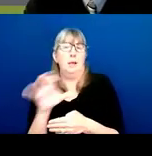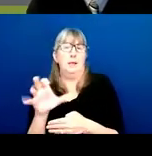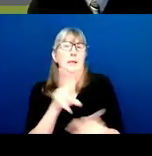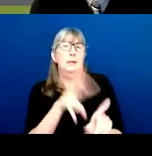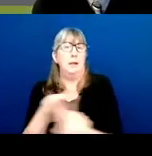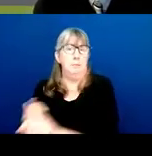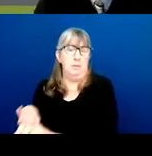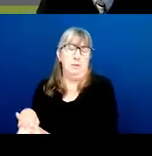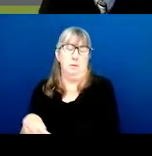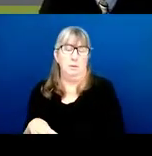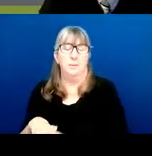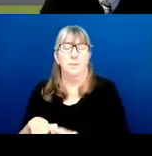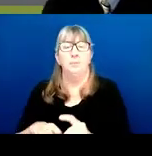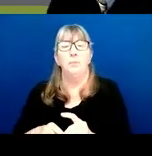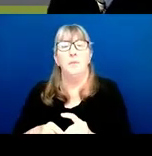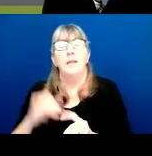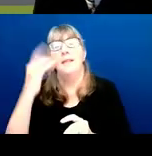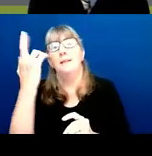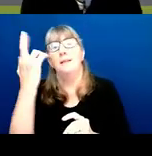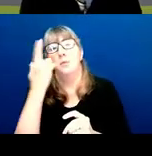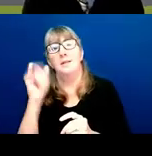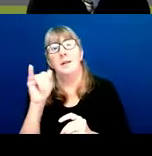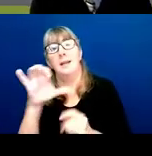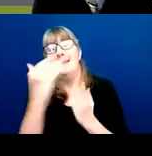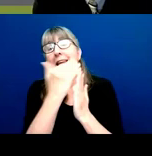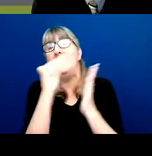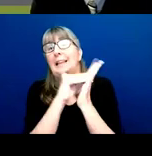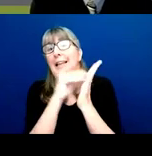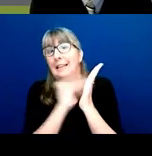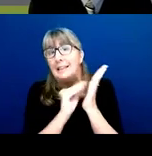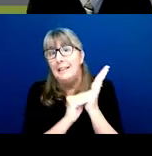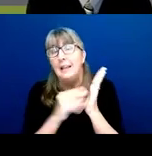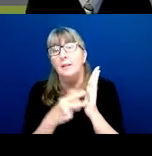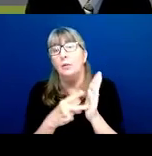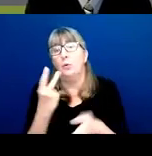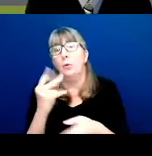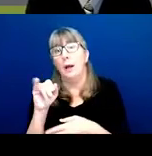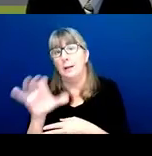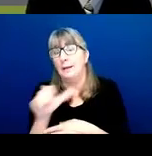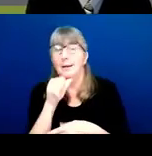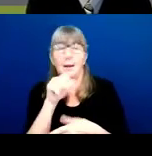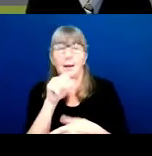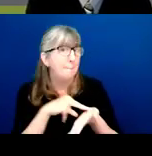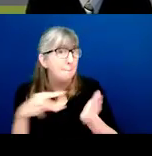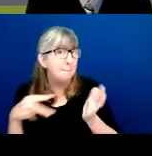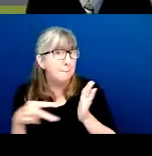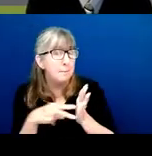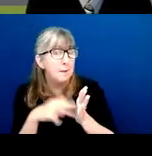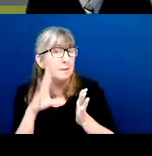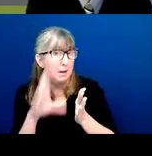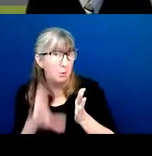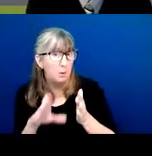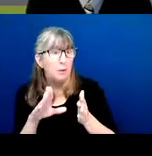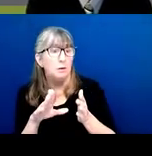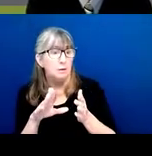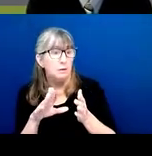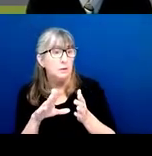But that's why having an IC listed as a dual IC does not really mean that they will consider you for funding.